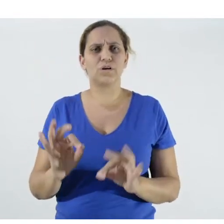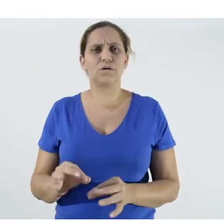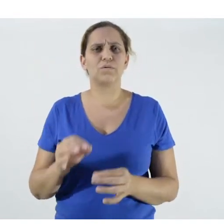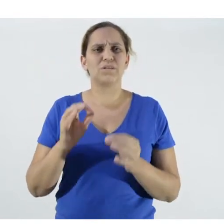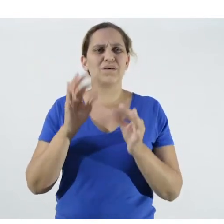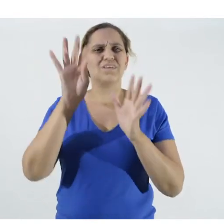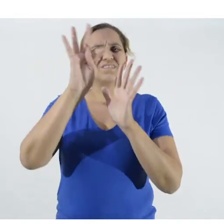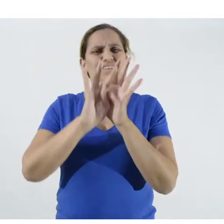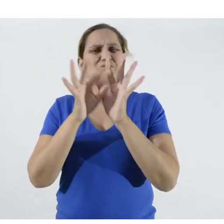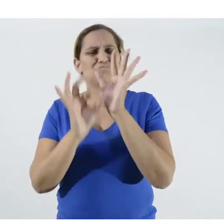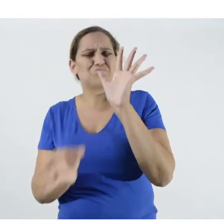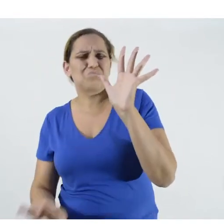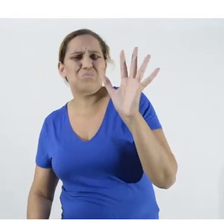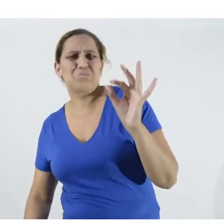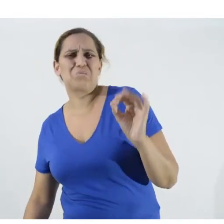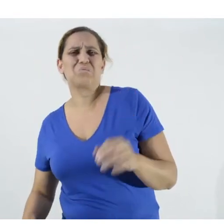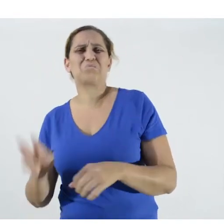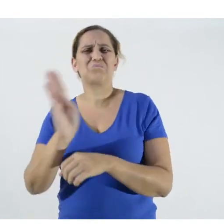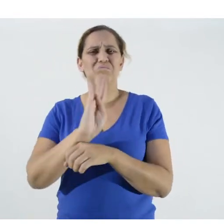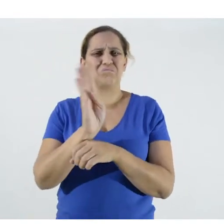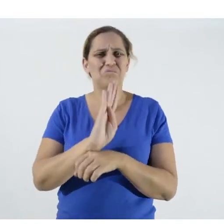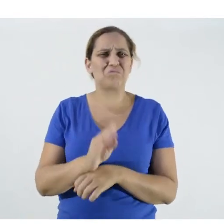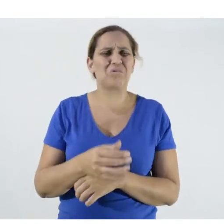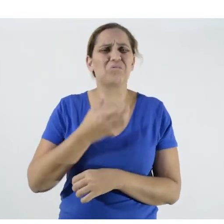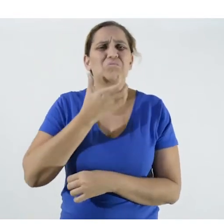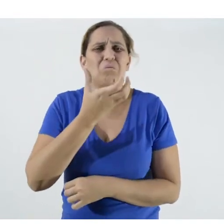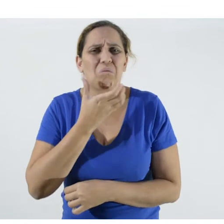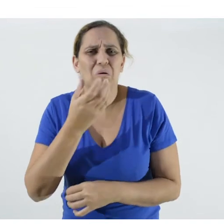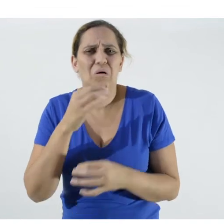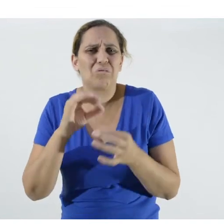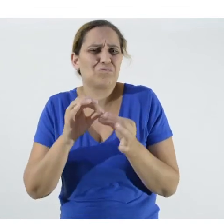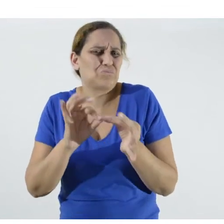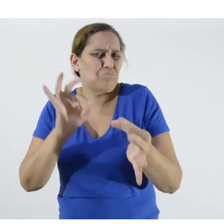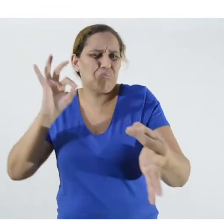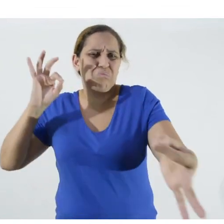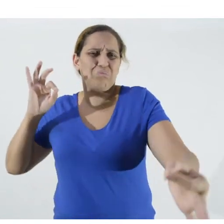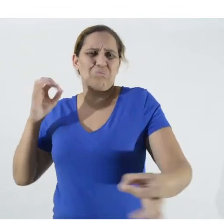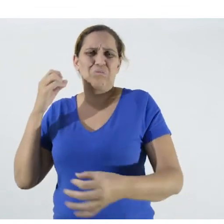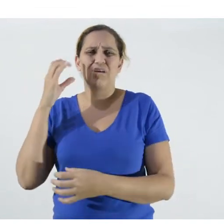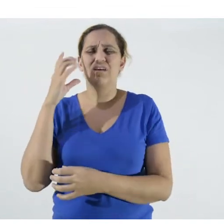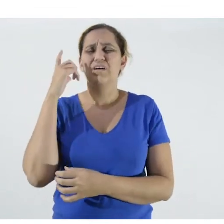texts, videos or audios with more than one minute or hard-to-download photos,